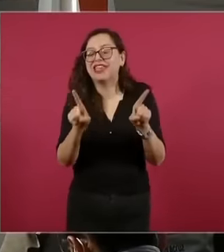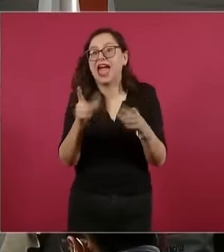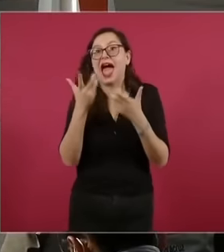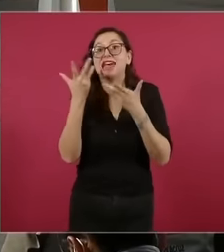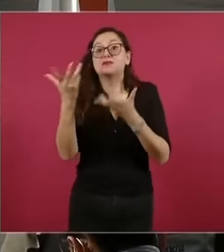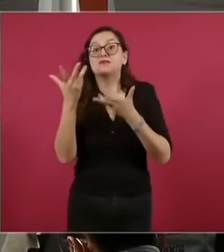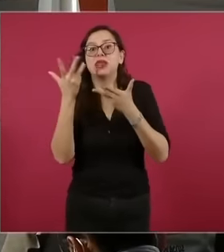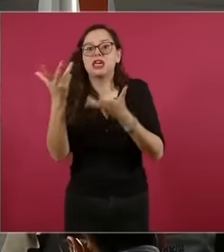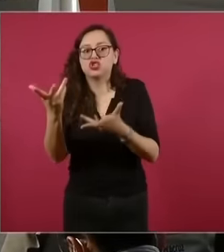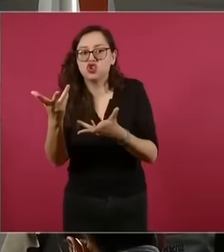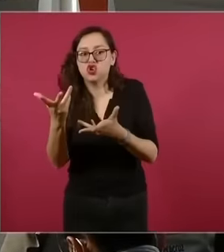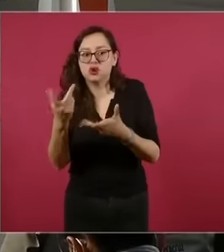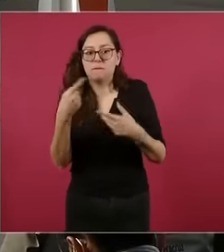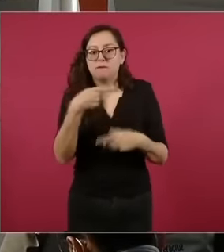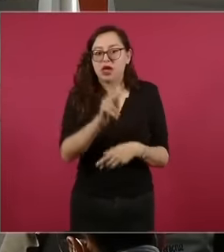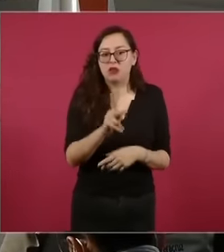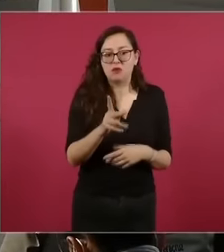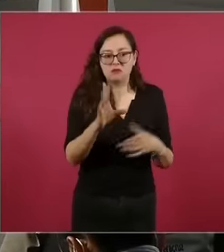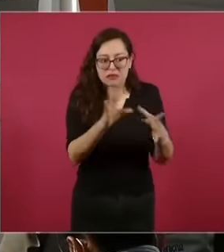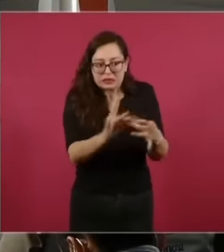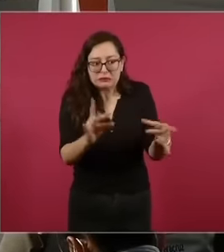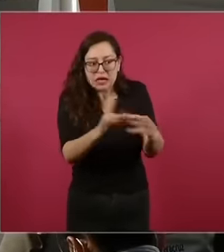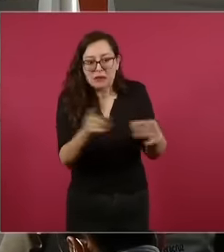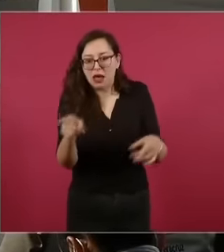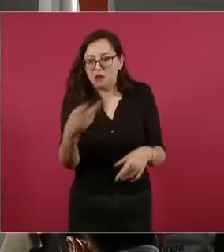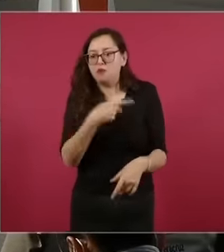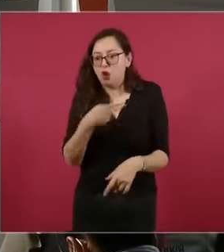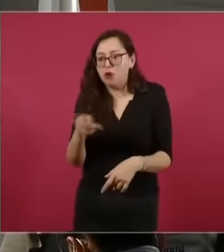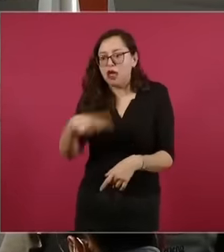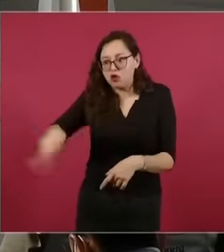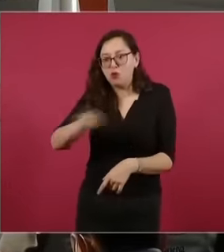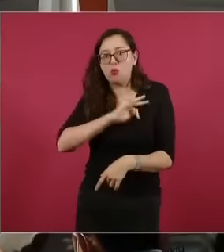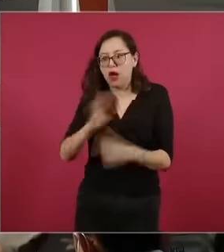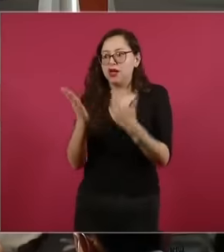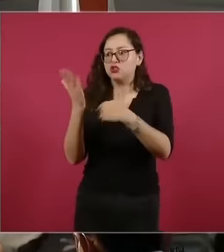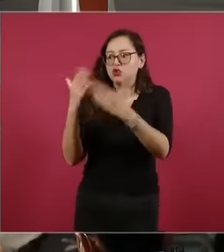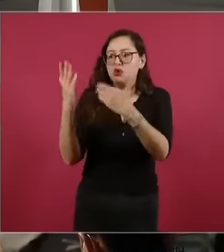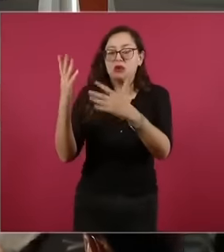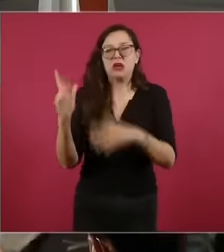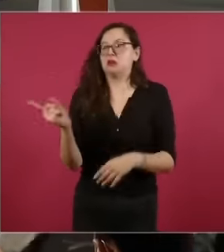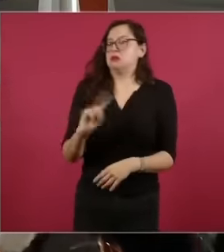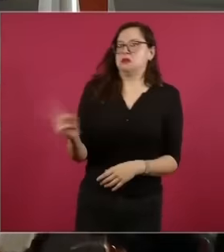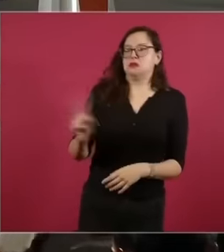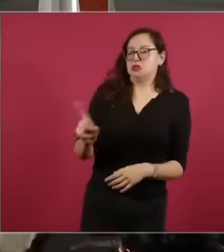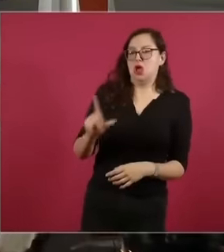poor, these same people People interpret it as Ah, López wants